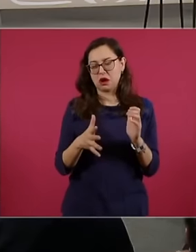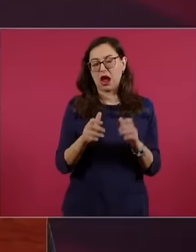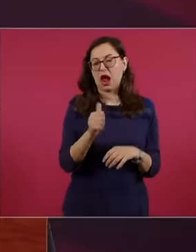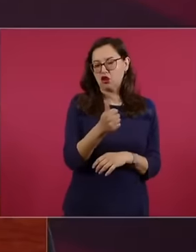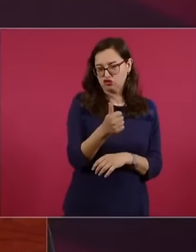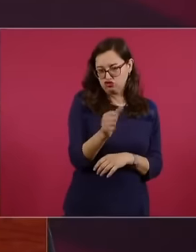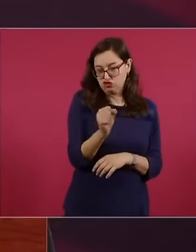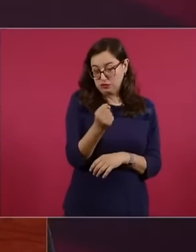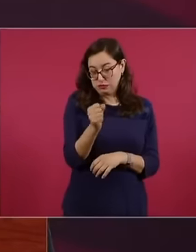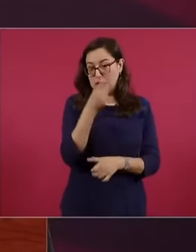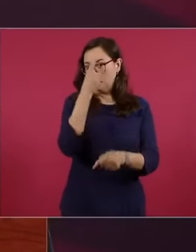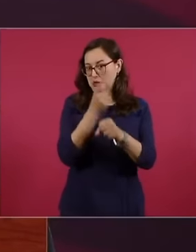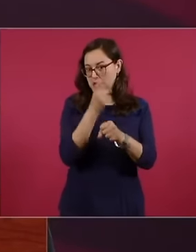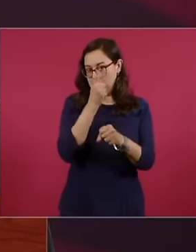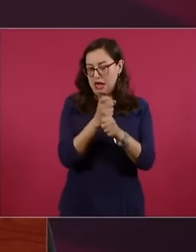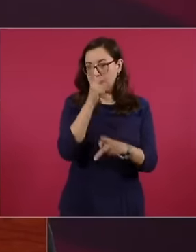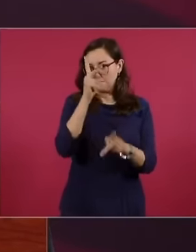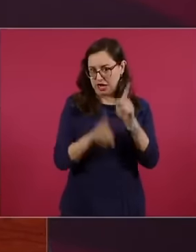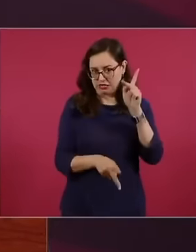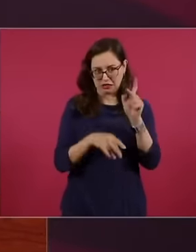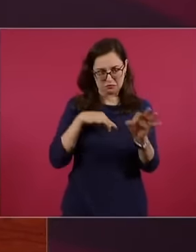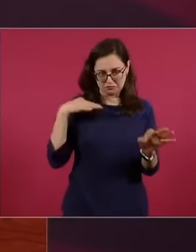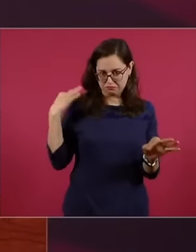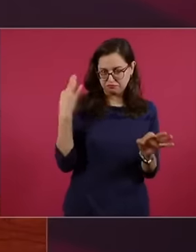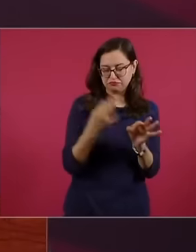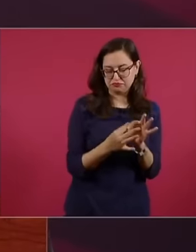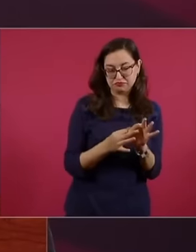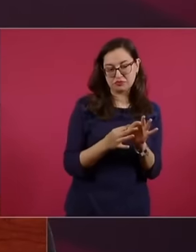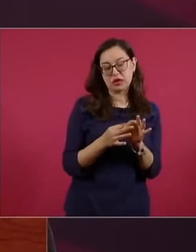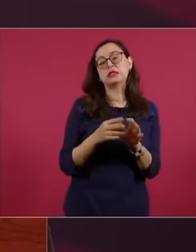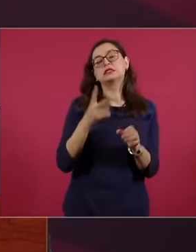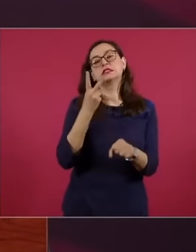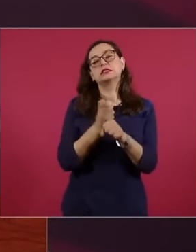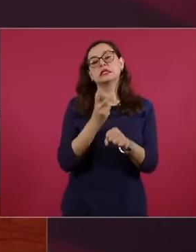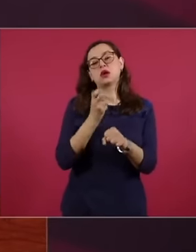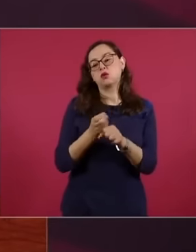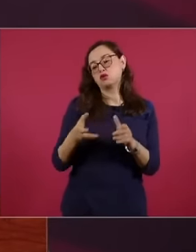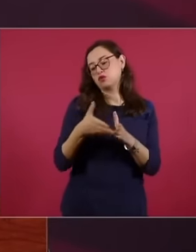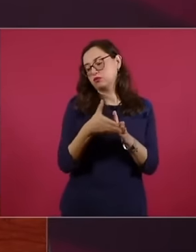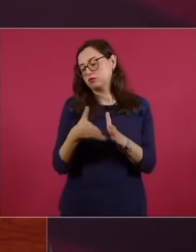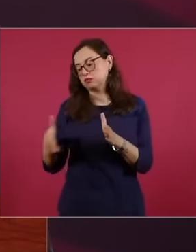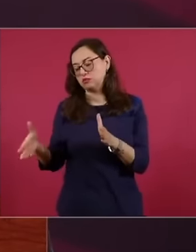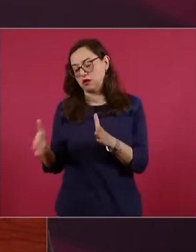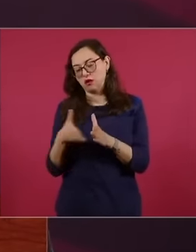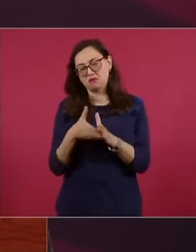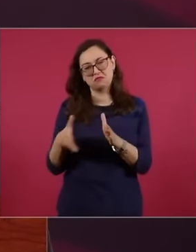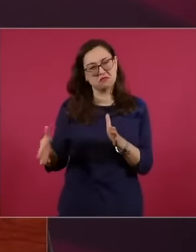September around there we would finish that first stage and it will be 100% around August